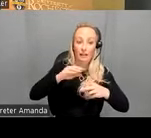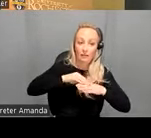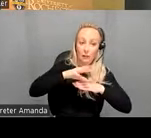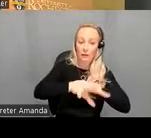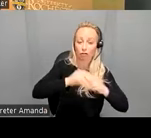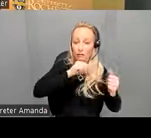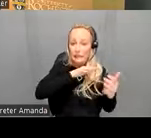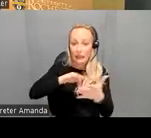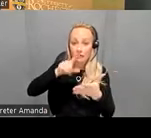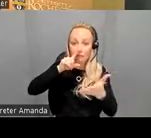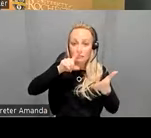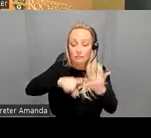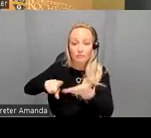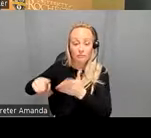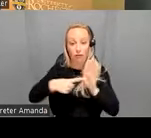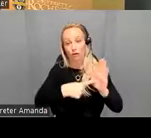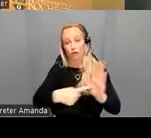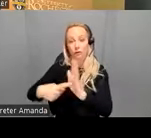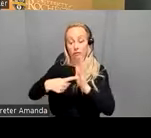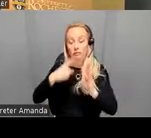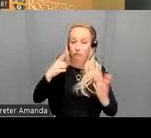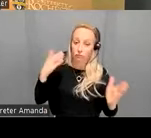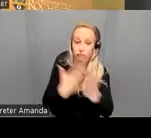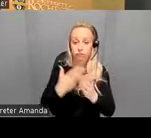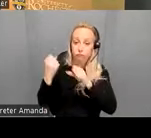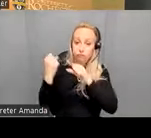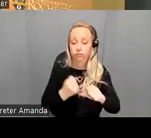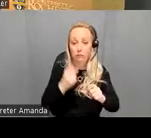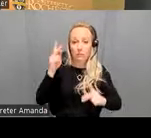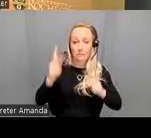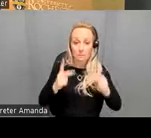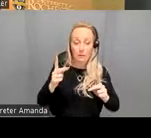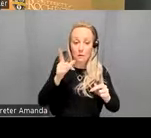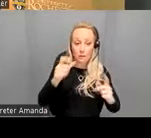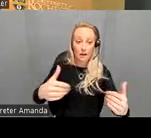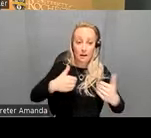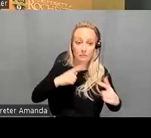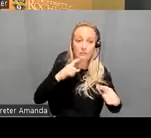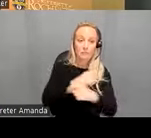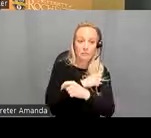have shown convincingly that within people with schizophrenia there is hypoconnectivity between